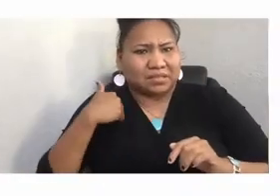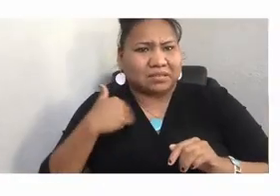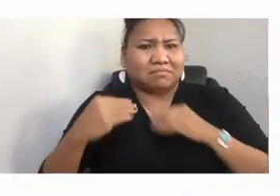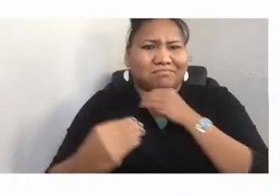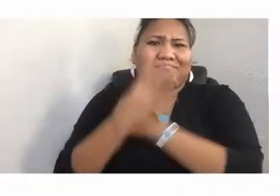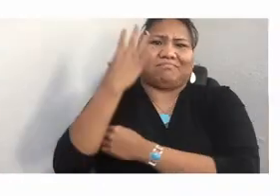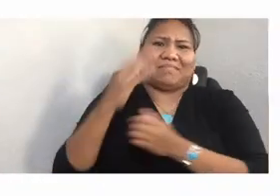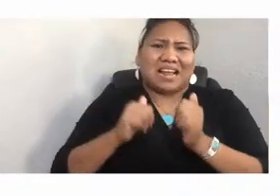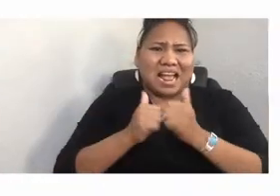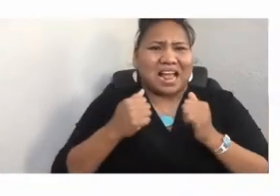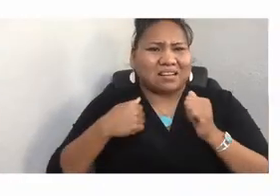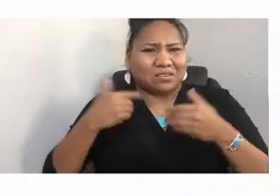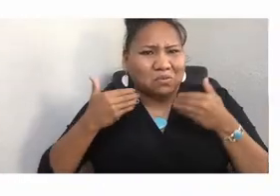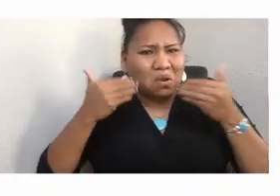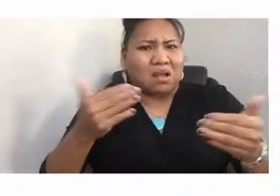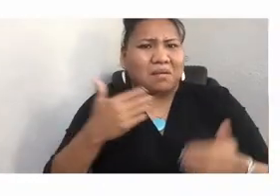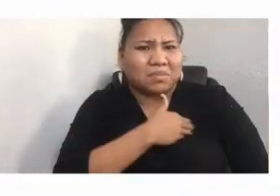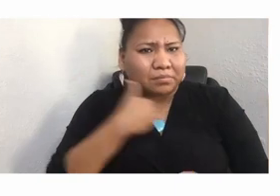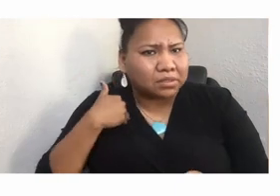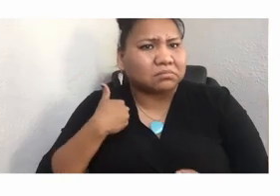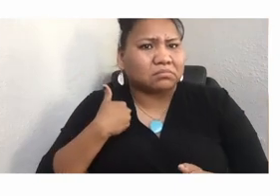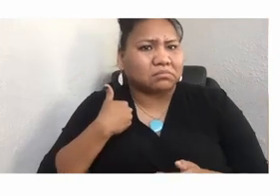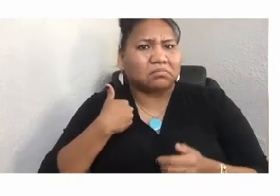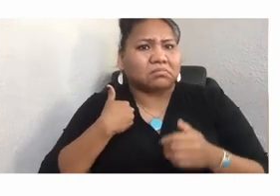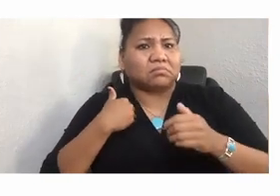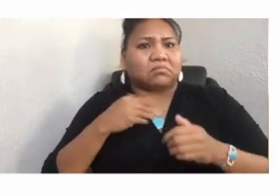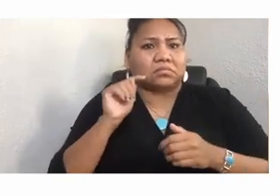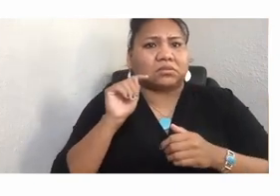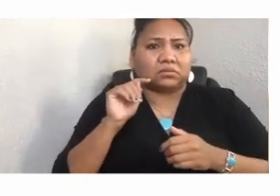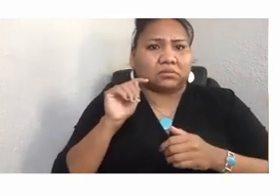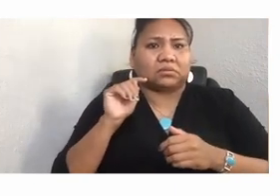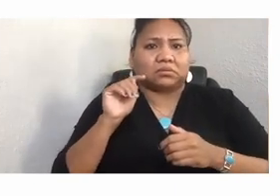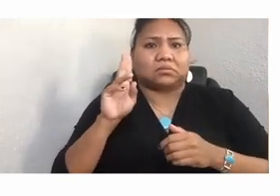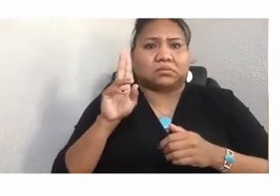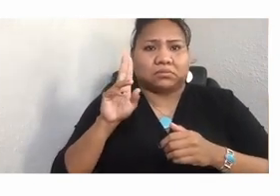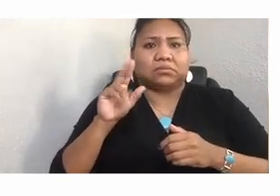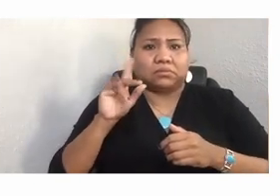Tulalip psychologist Dr. Stephanie Fryberg's research demonstrates that when Native youth are